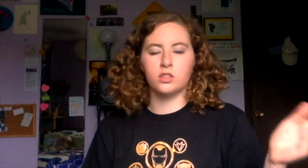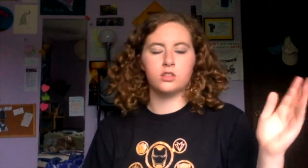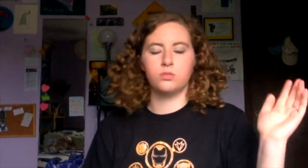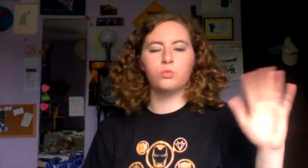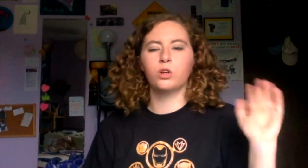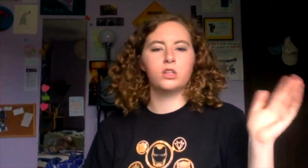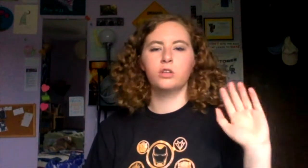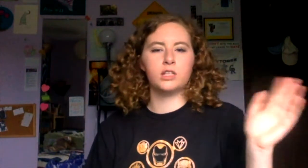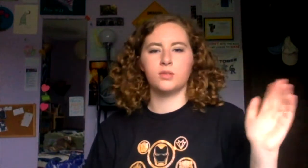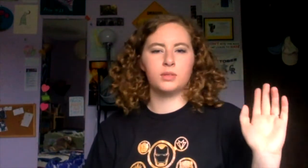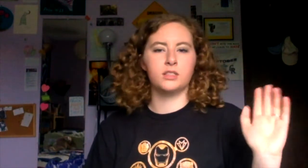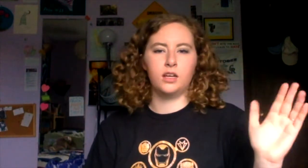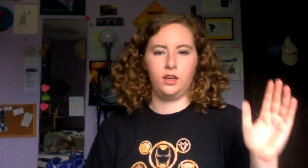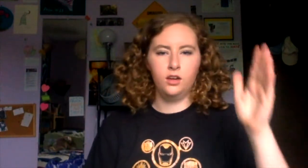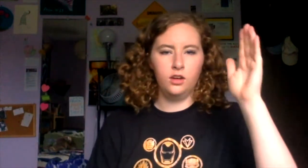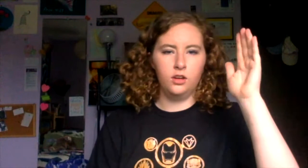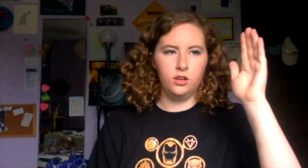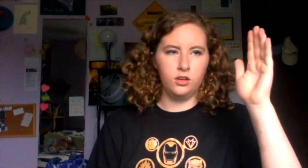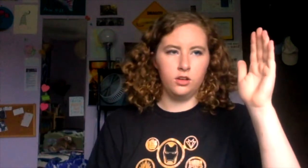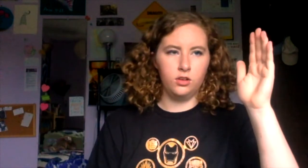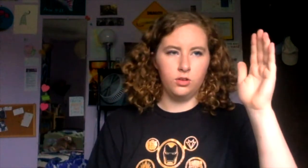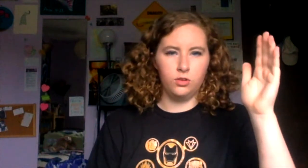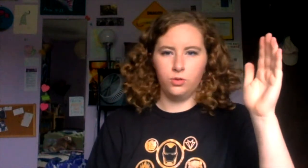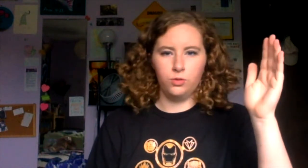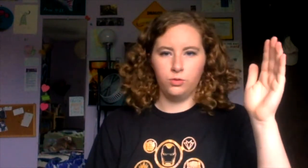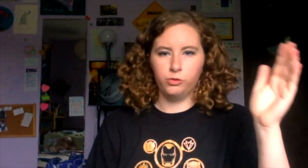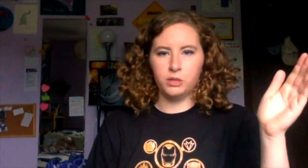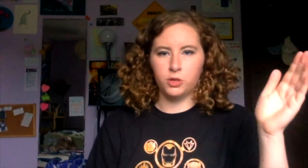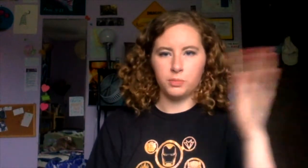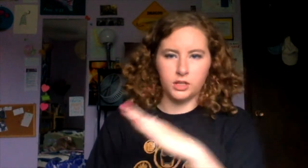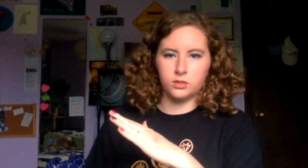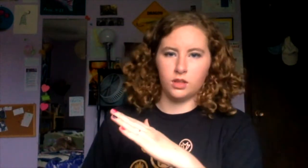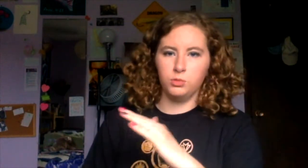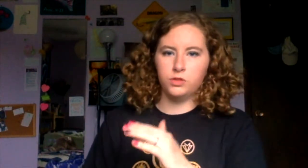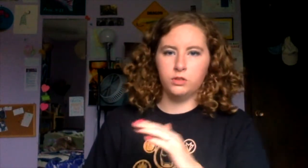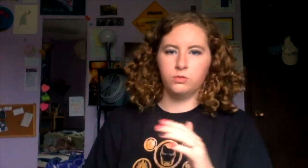This is one of the only times I'm going to say read a book because you saw the movie.